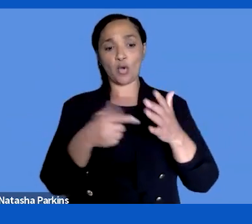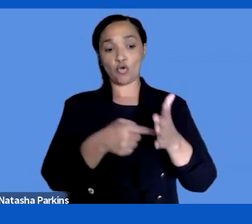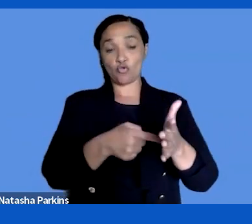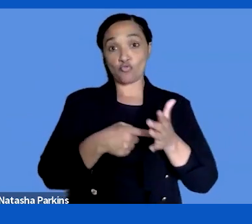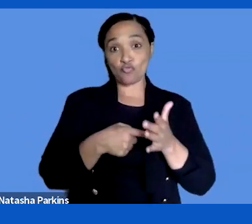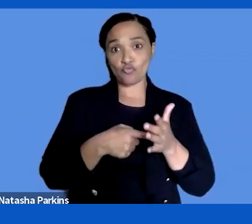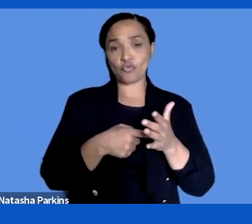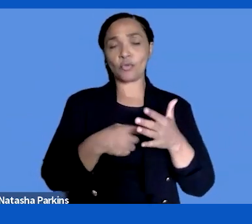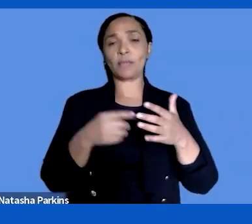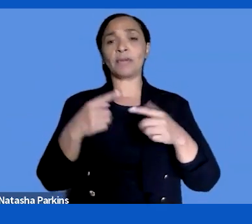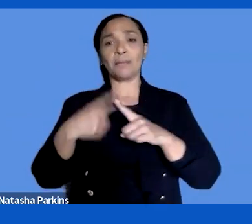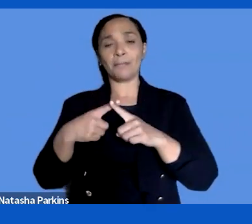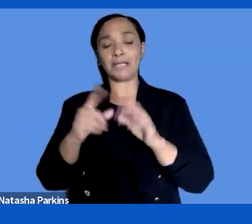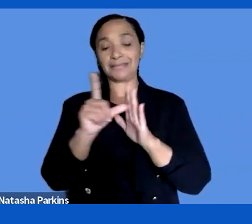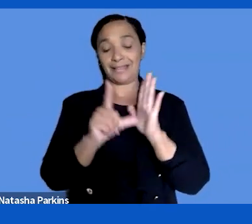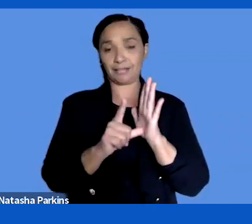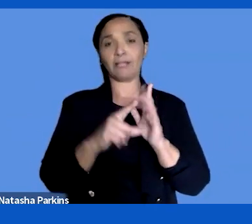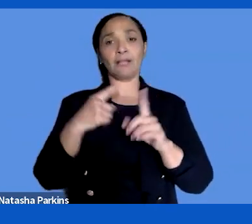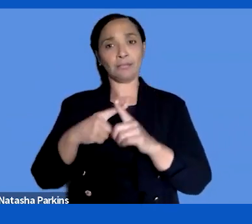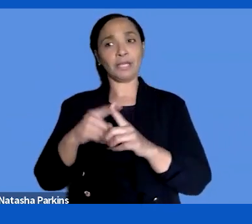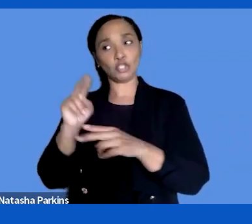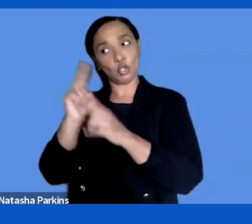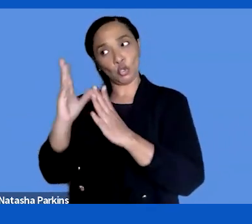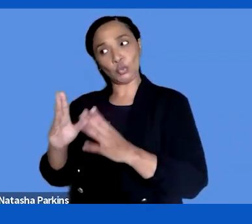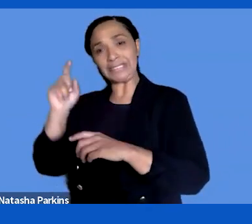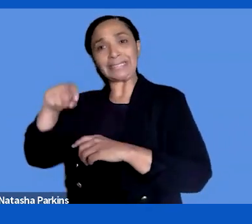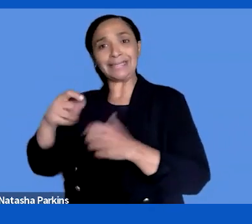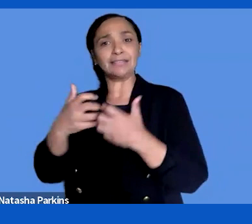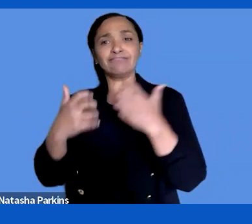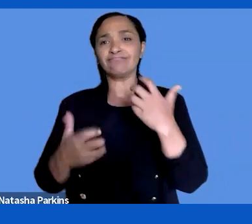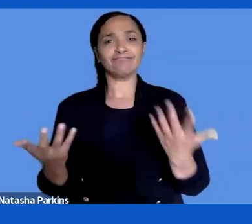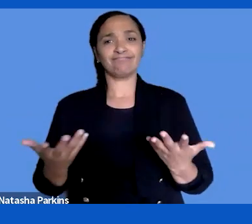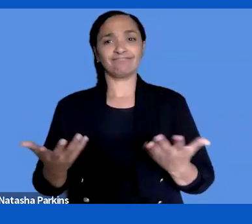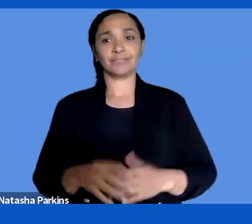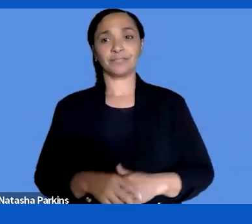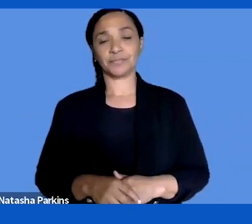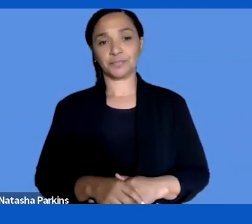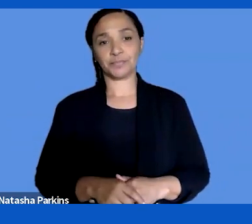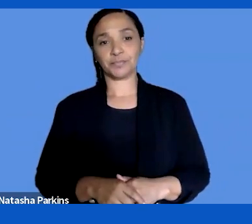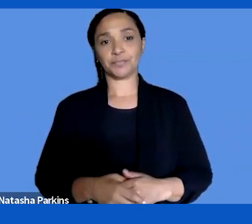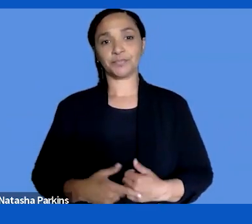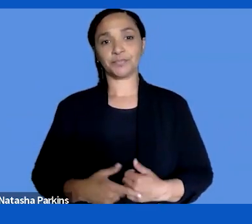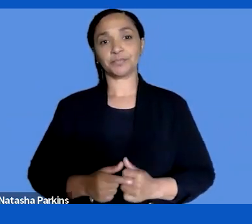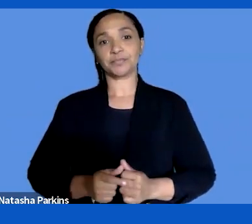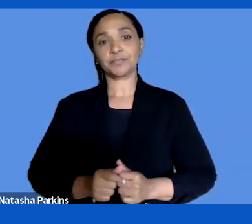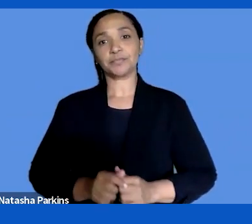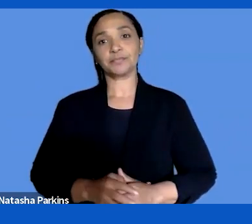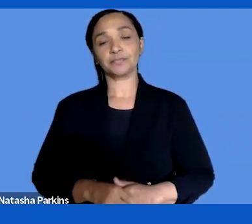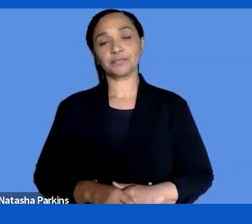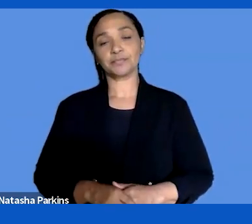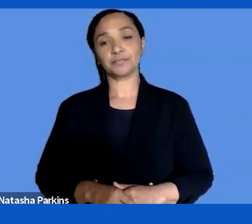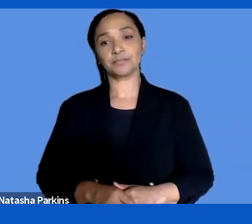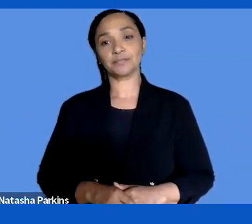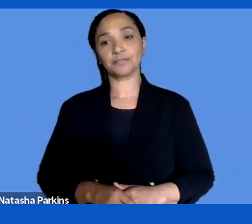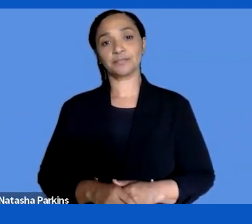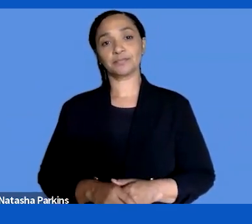legal requirements and user needs? >> CATO LIE: I will paint a big picture.